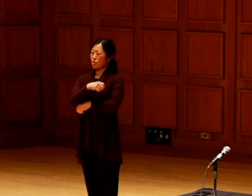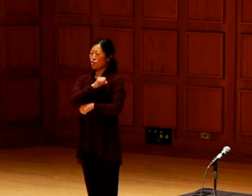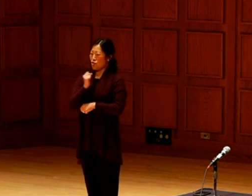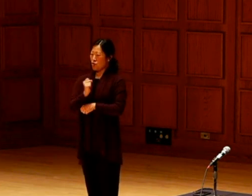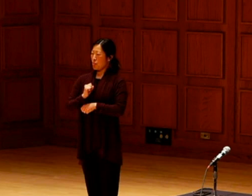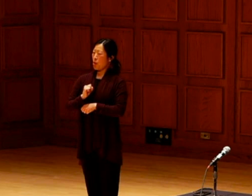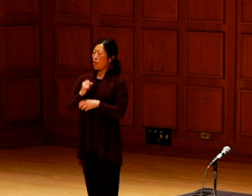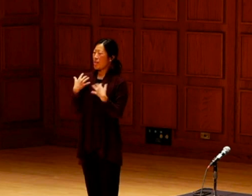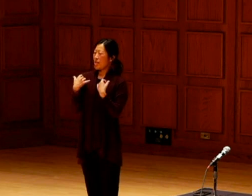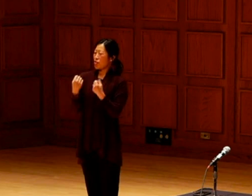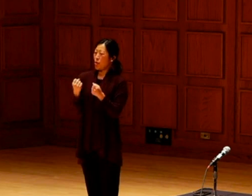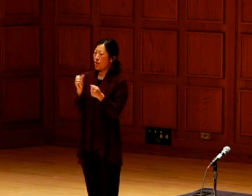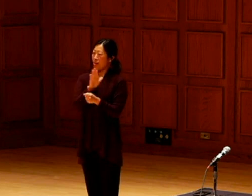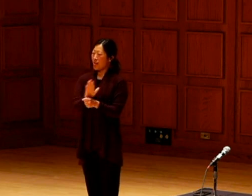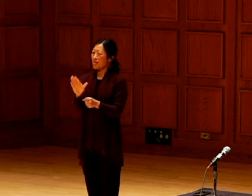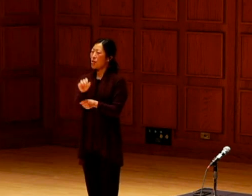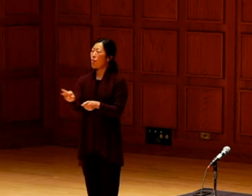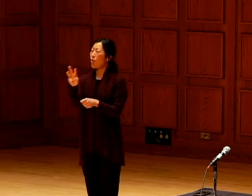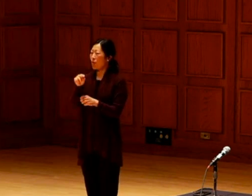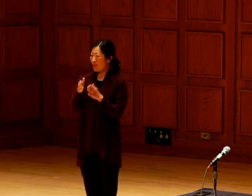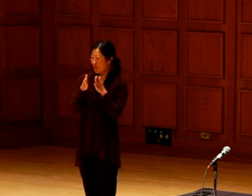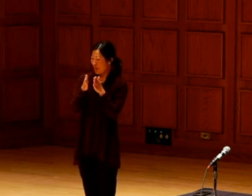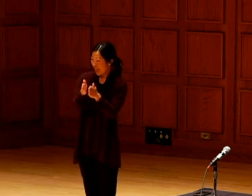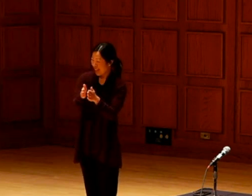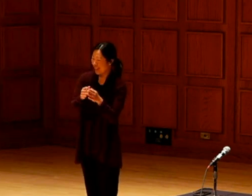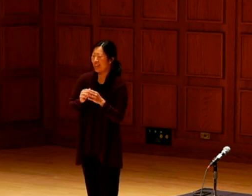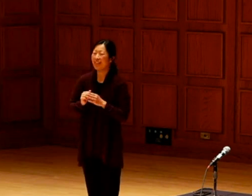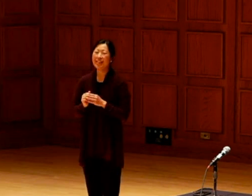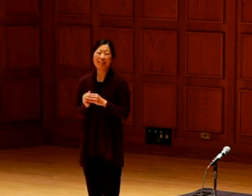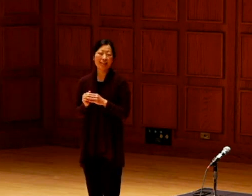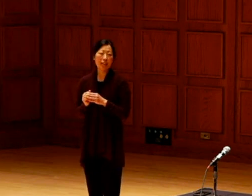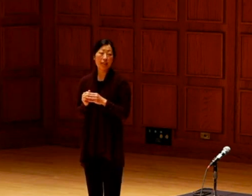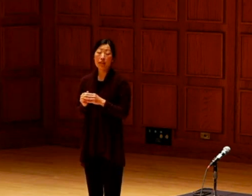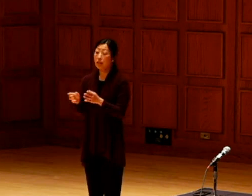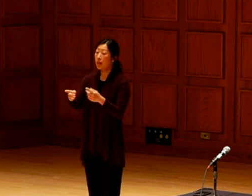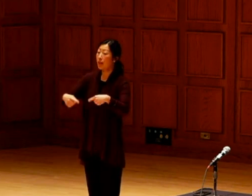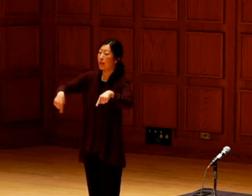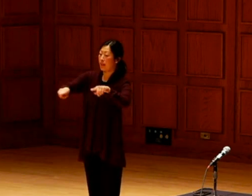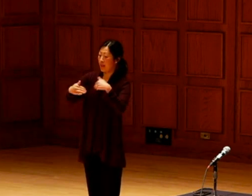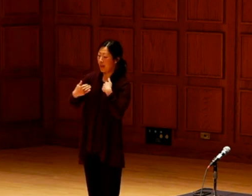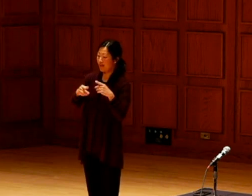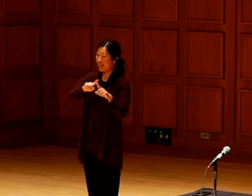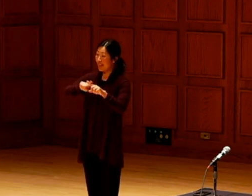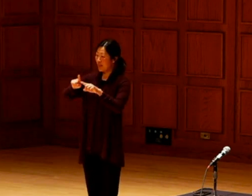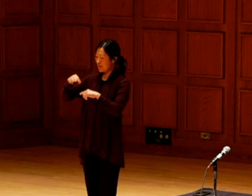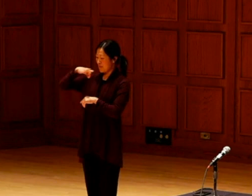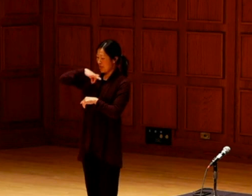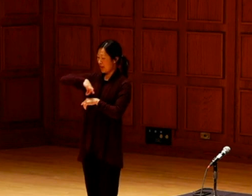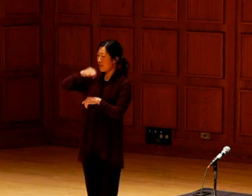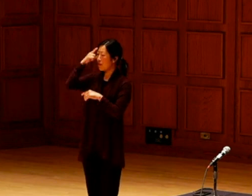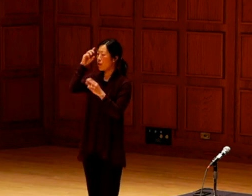Each of the seeds have their own super powers and are heros in their own way.